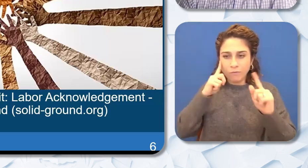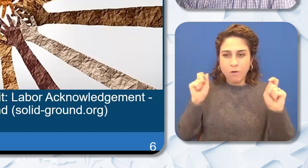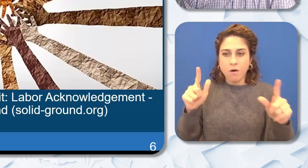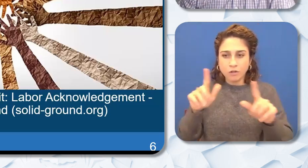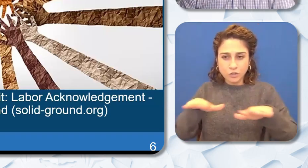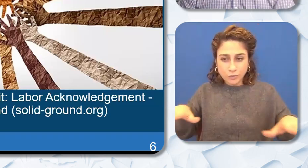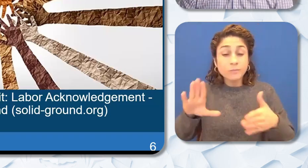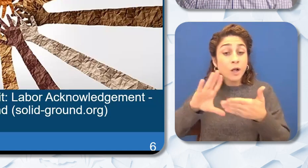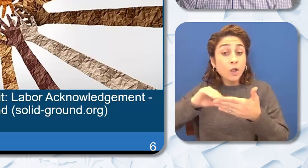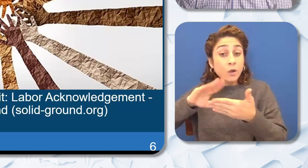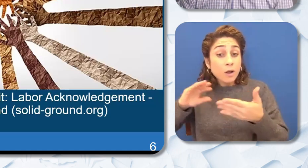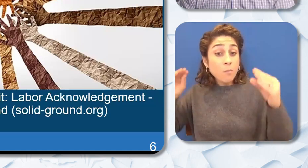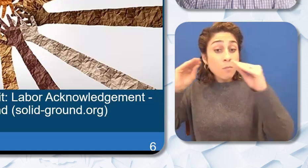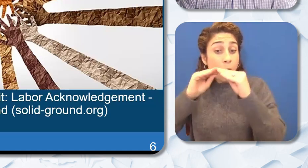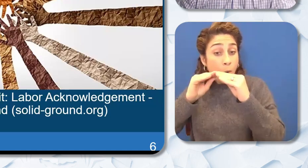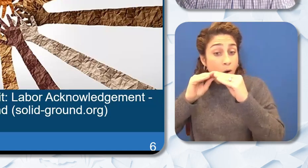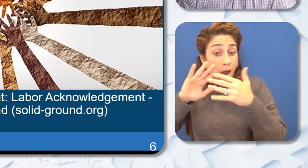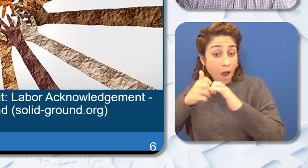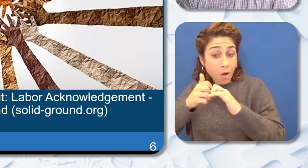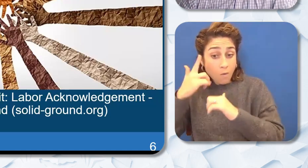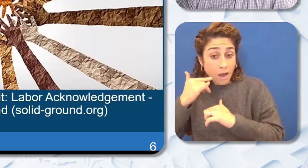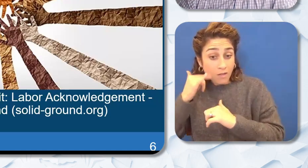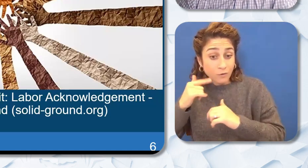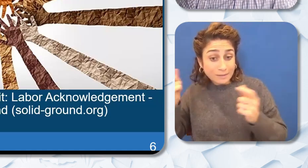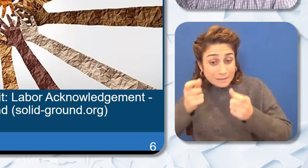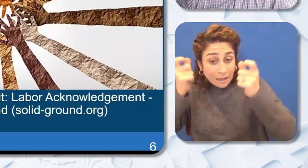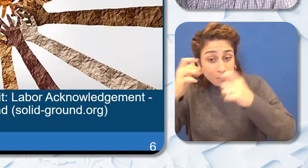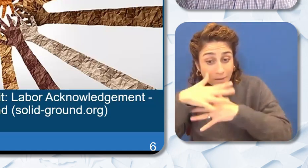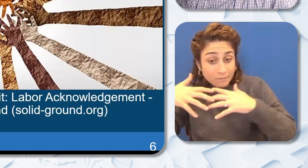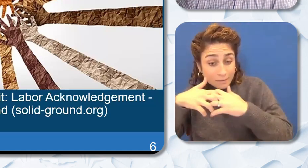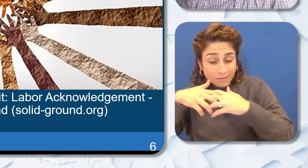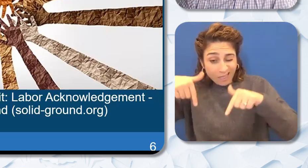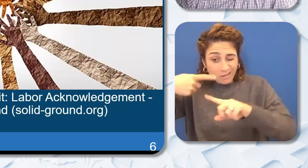more about how California is celebrating Native American Heritage Month a link will be dropped